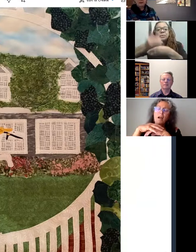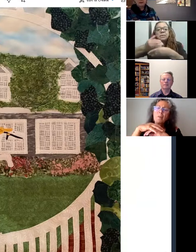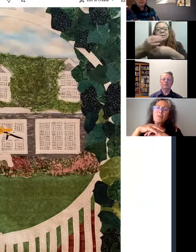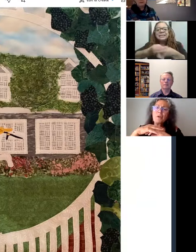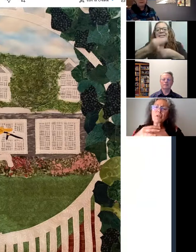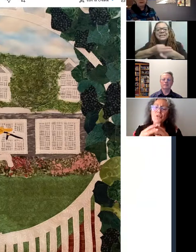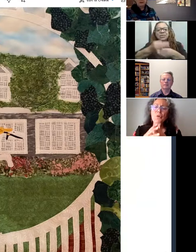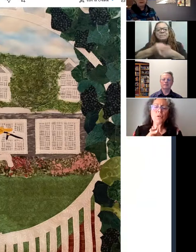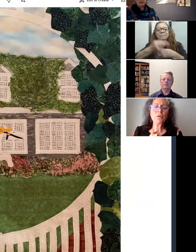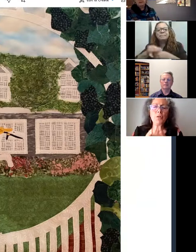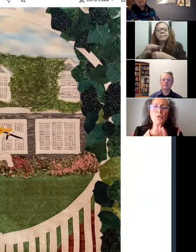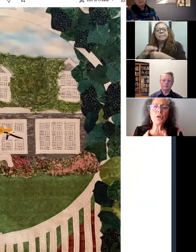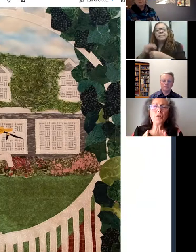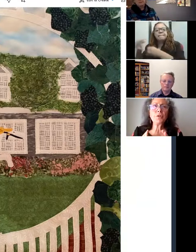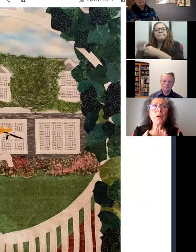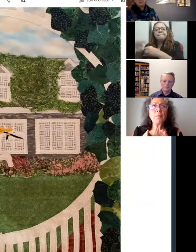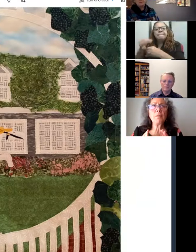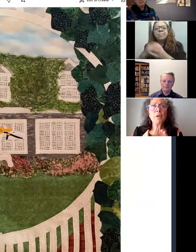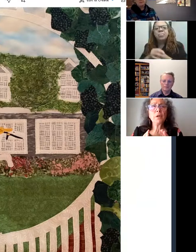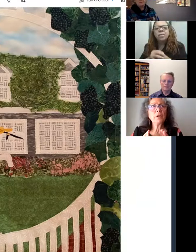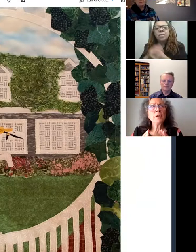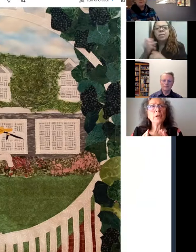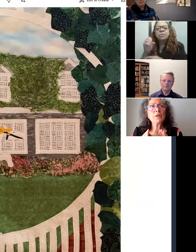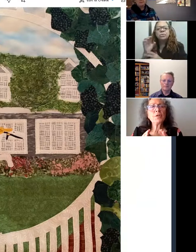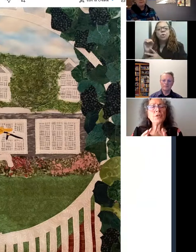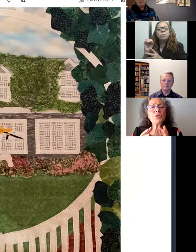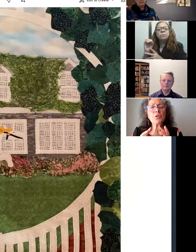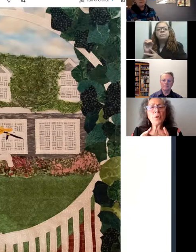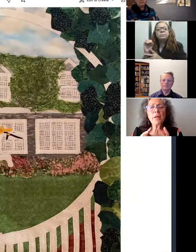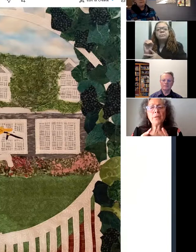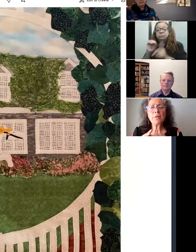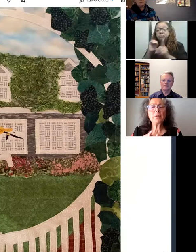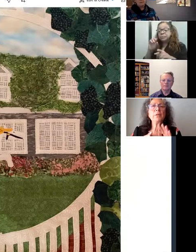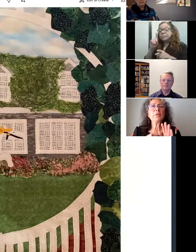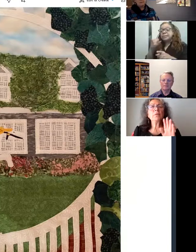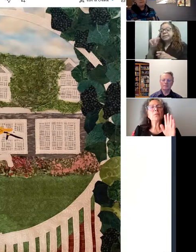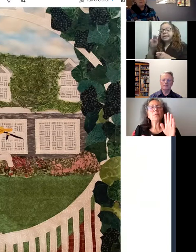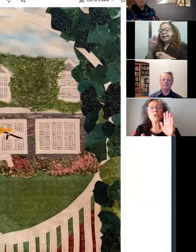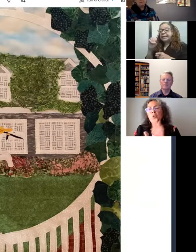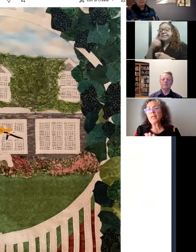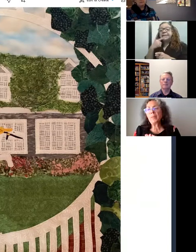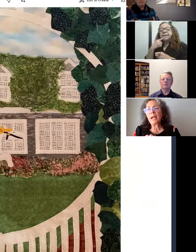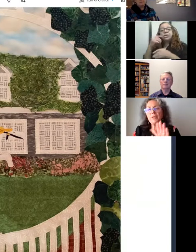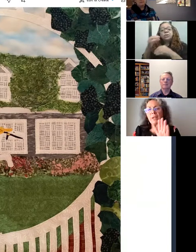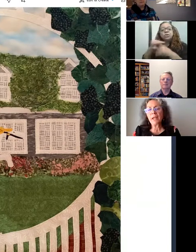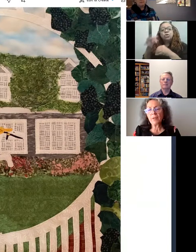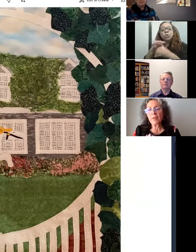I'm sorry... So you don't, um, stitch the thread between the plastic and the,